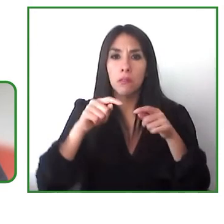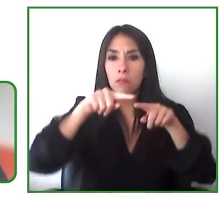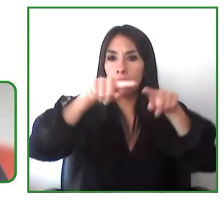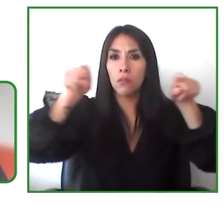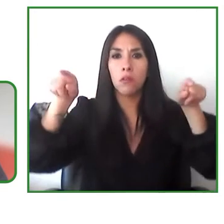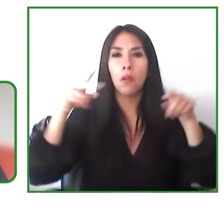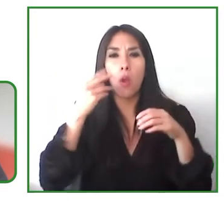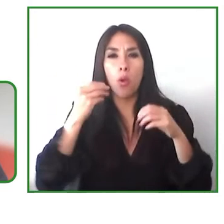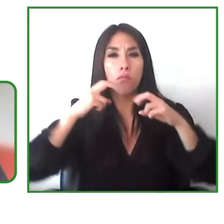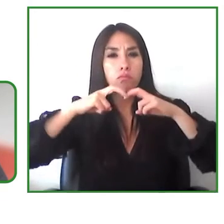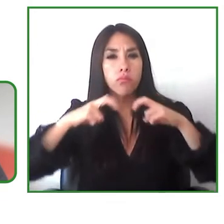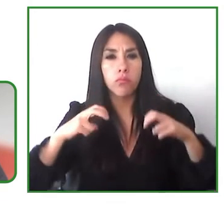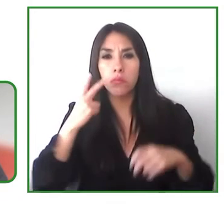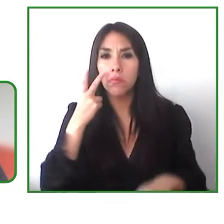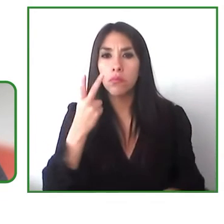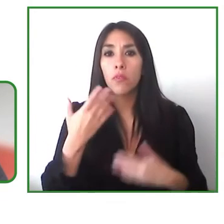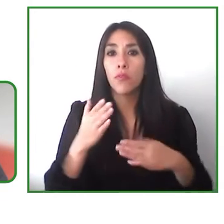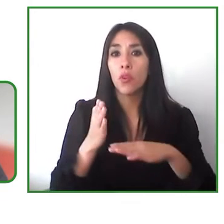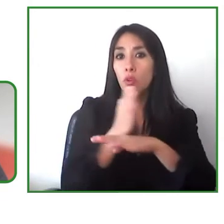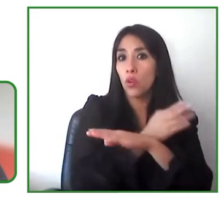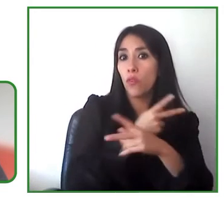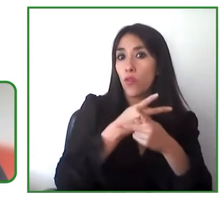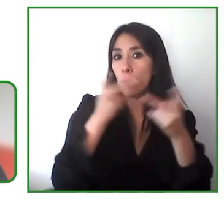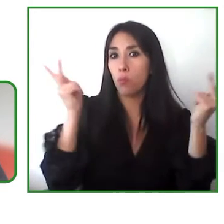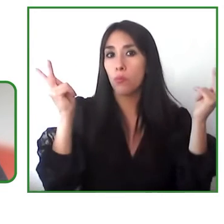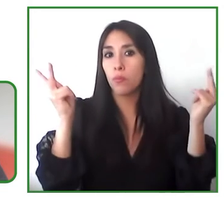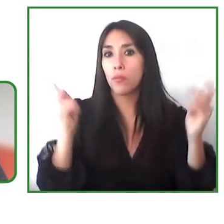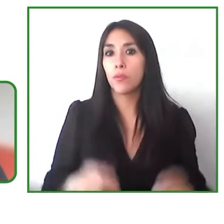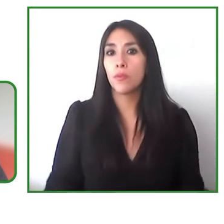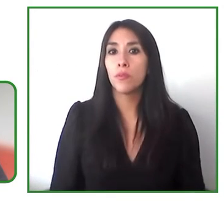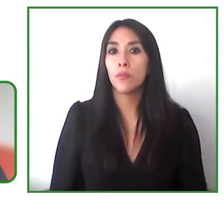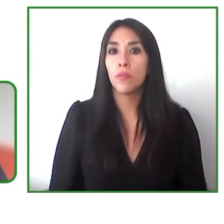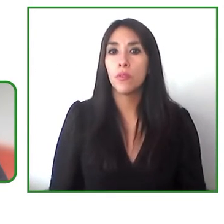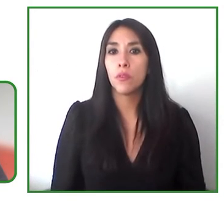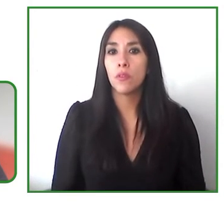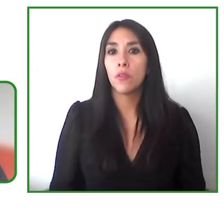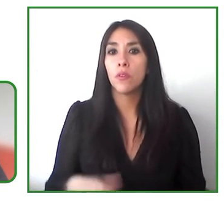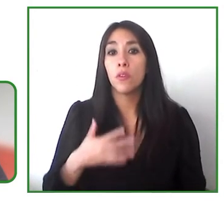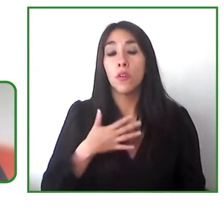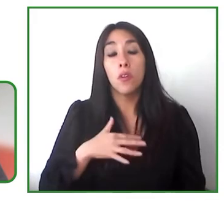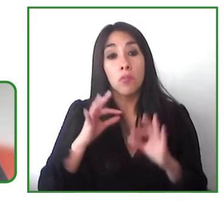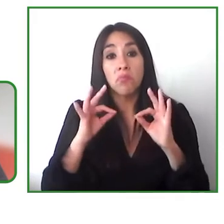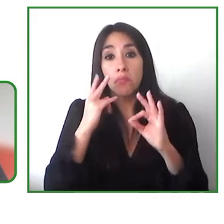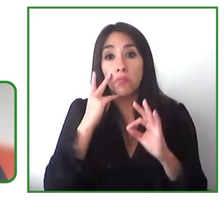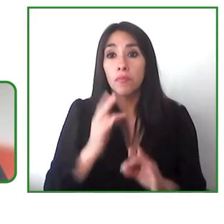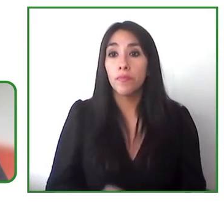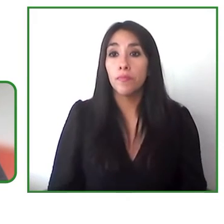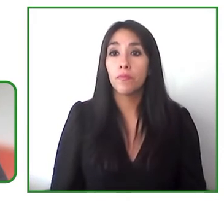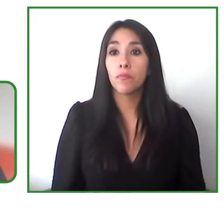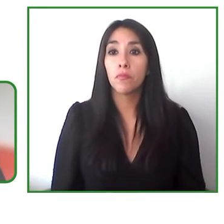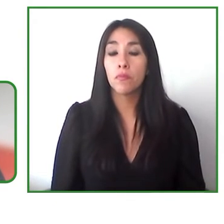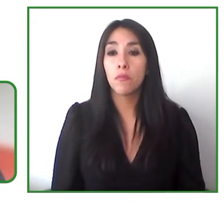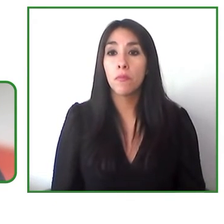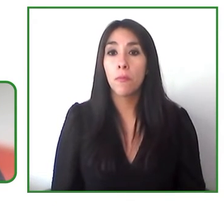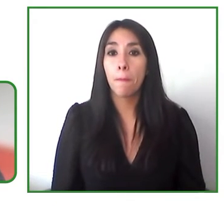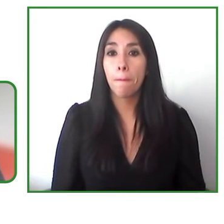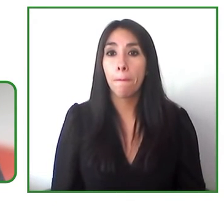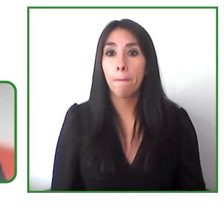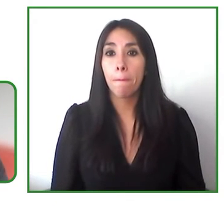so that would be my takeaway okay and then